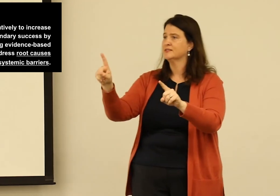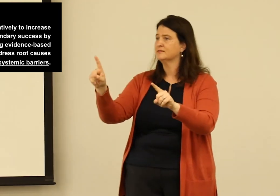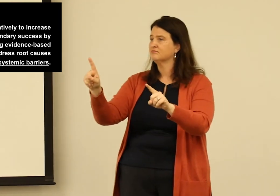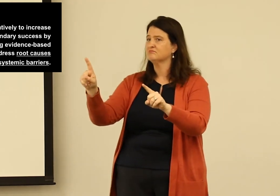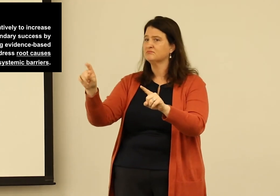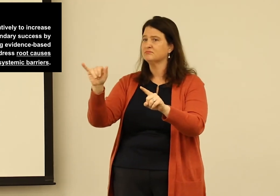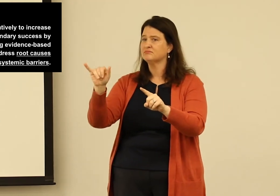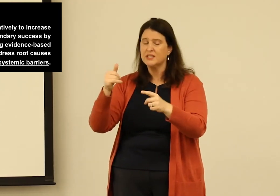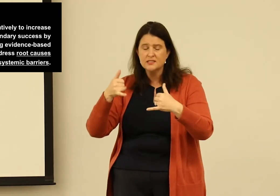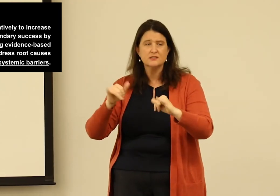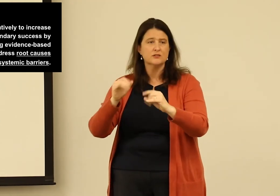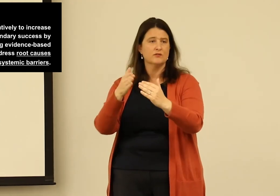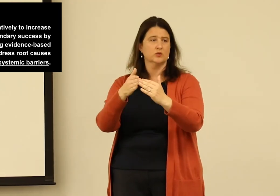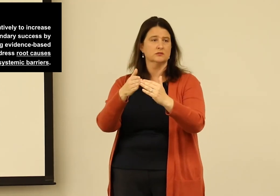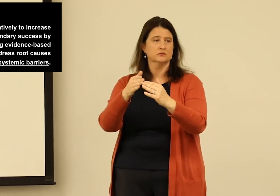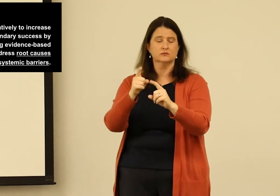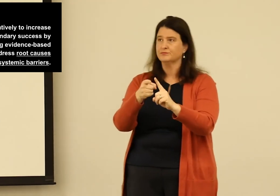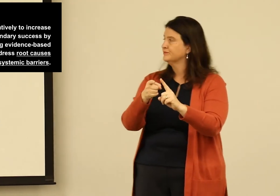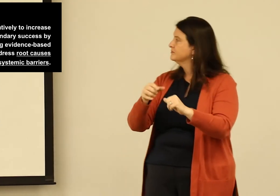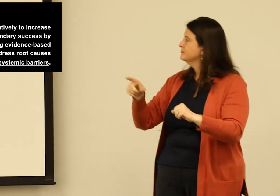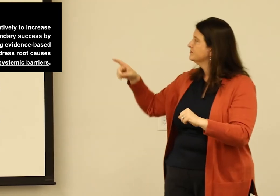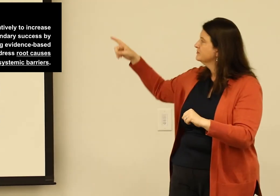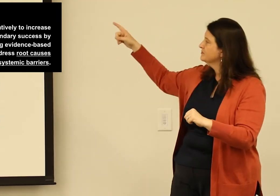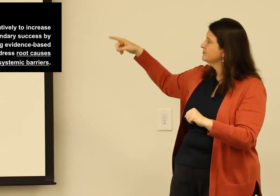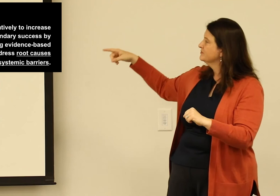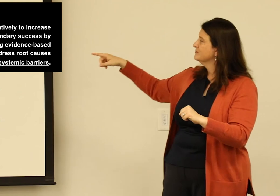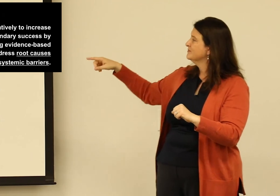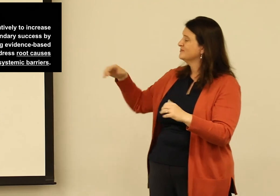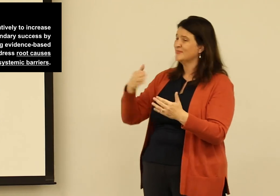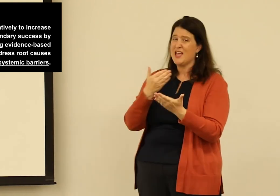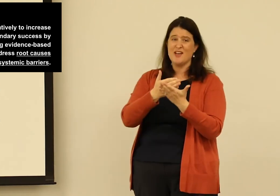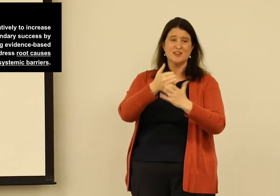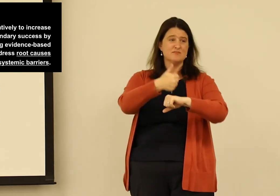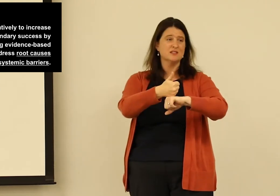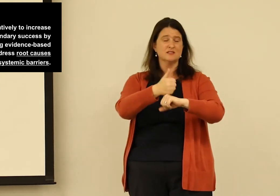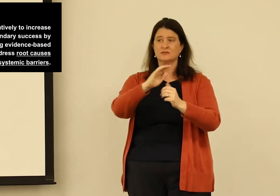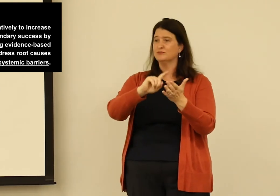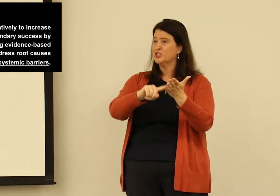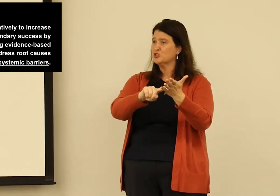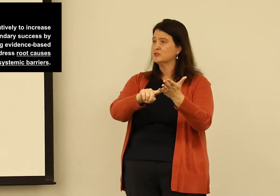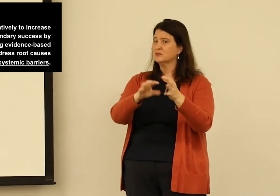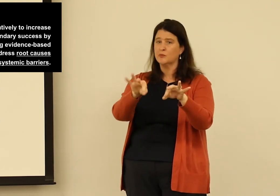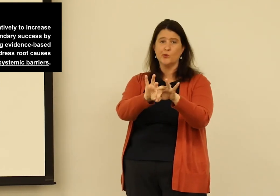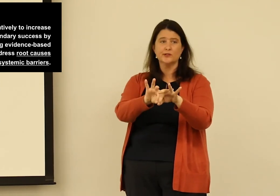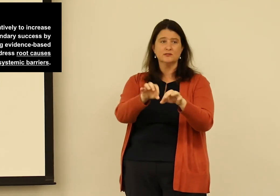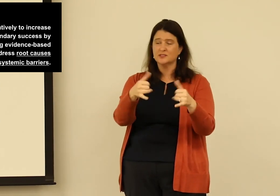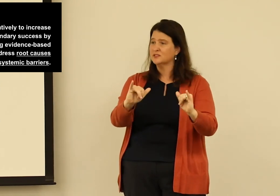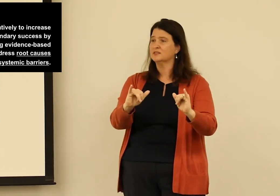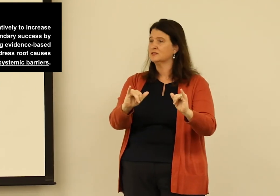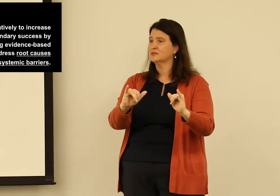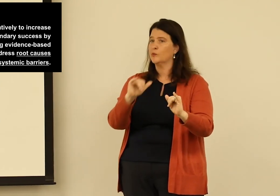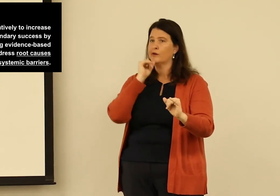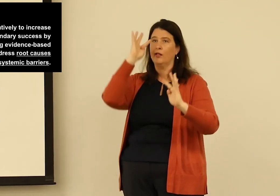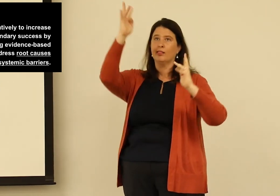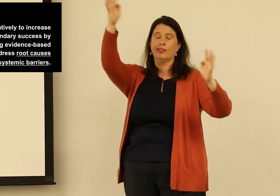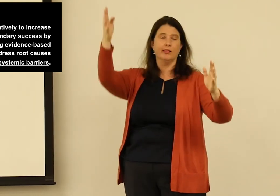focusing on post-secondary successes by using evidence-based strategies,